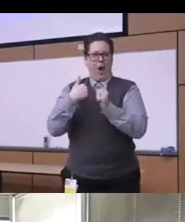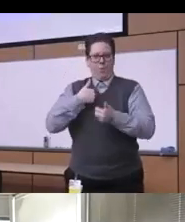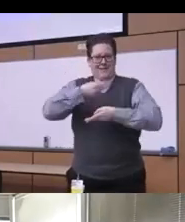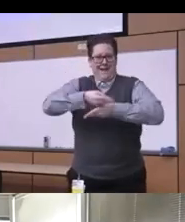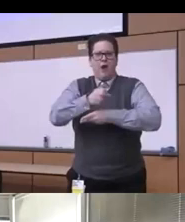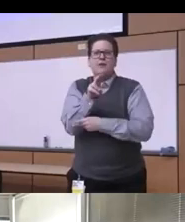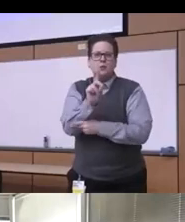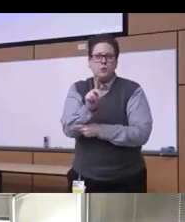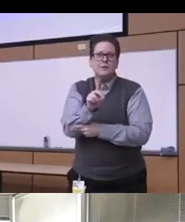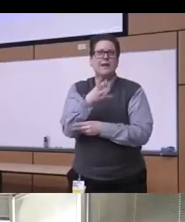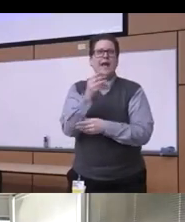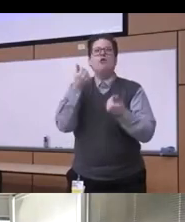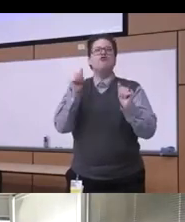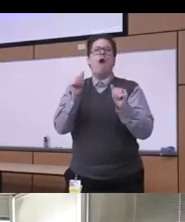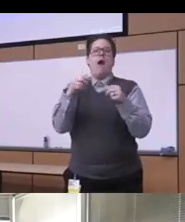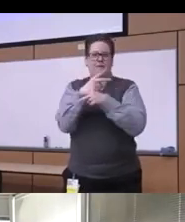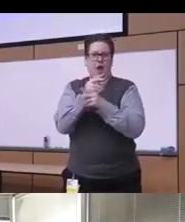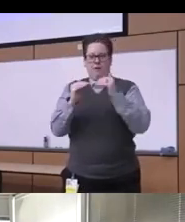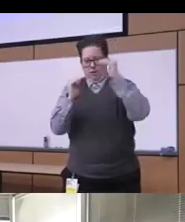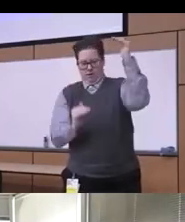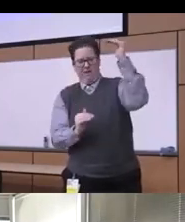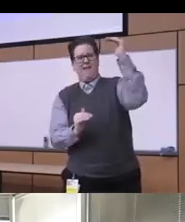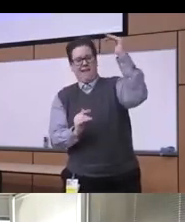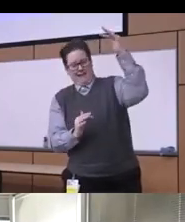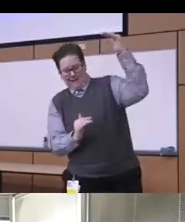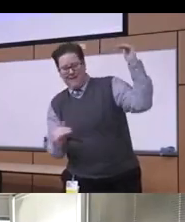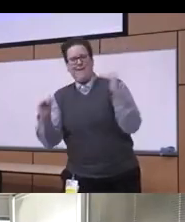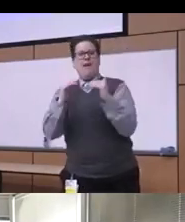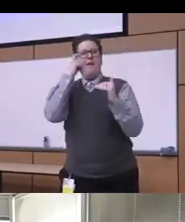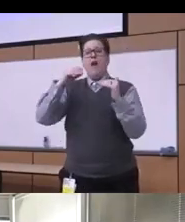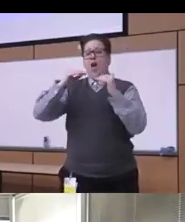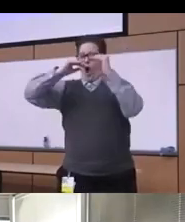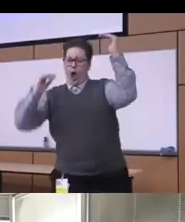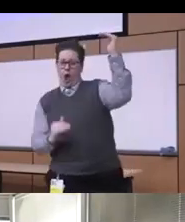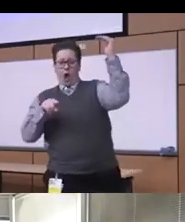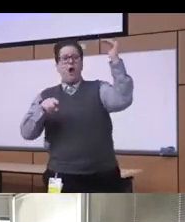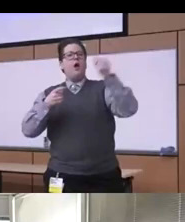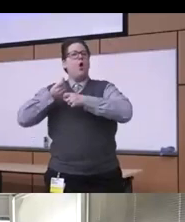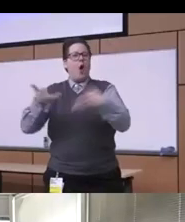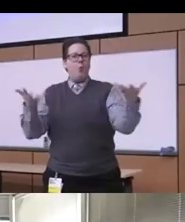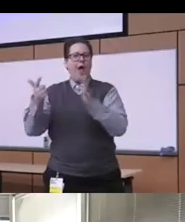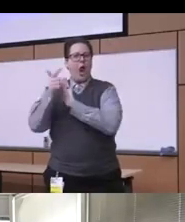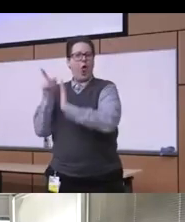these inequities over the course of the years and goes back decades in a way and then we'll